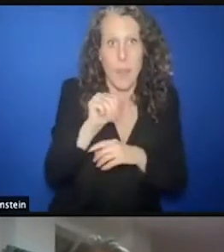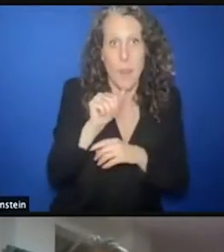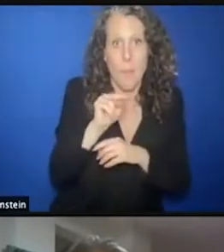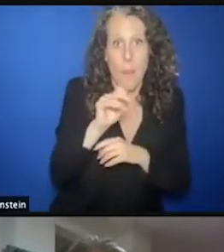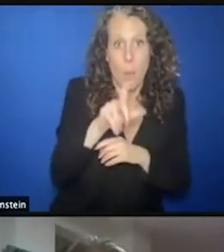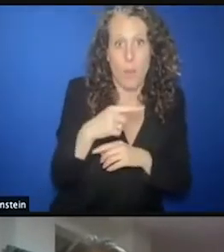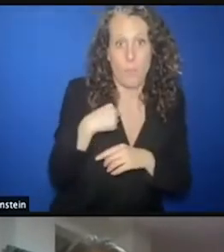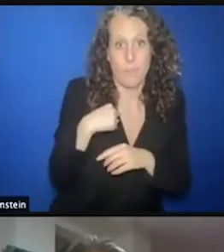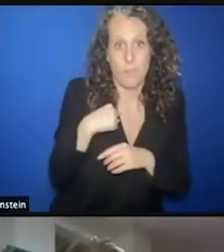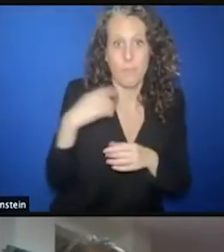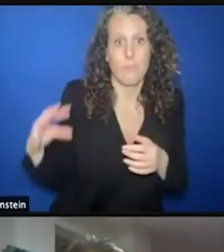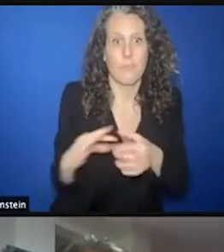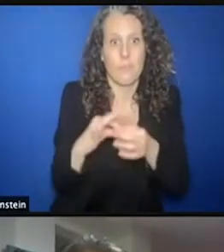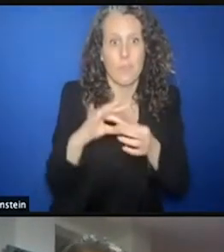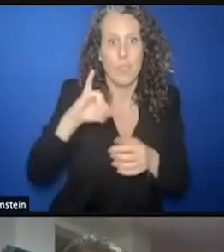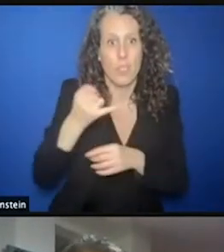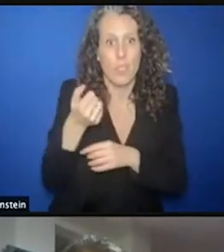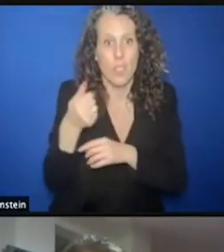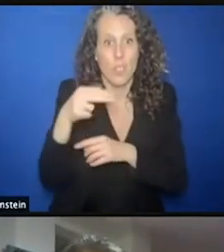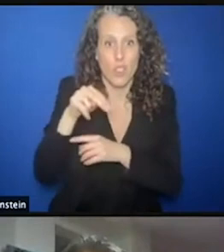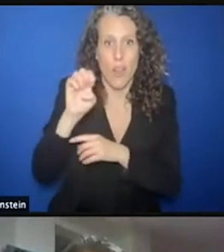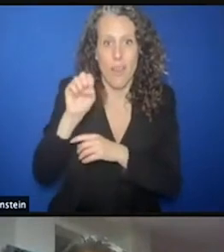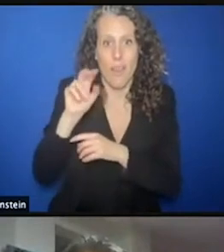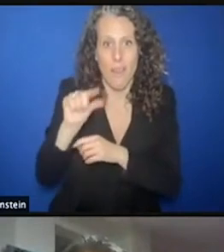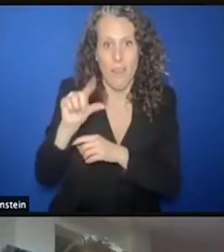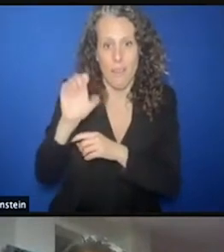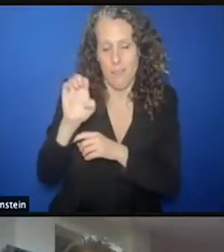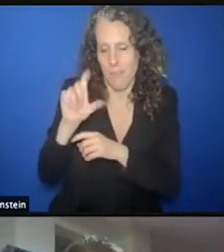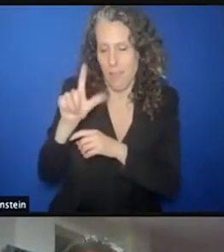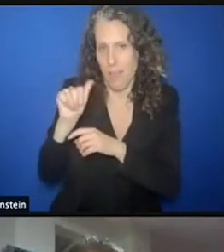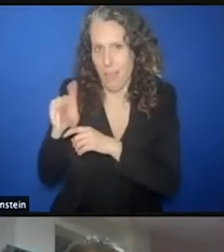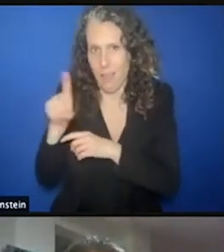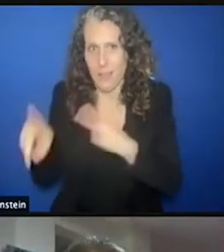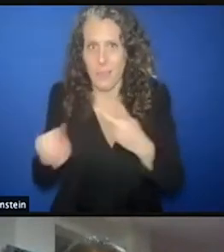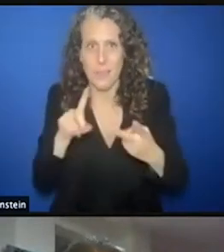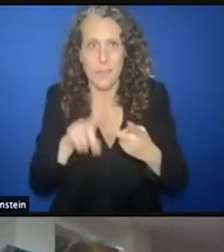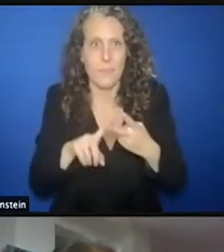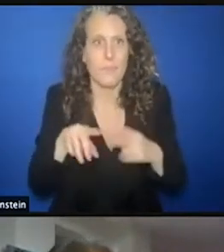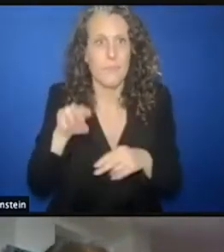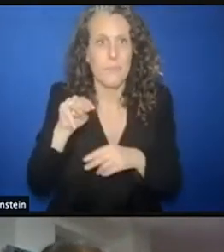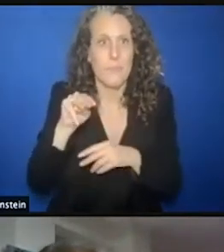secretary general of the Norwegian Refugee Council, mire Lynn Vergara Perez regional